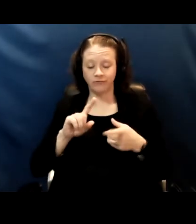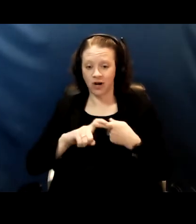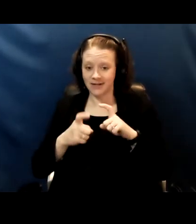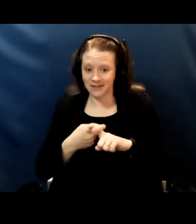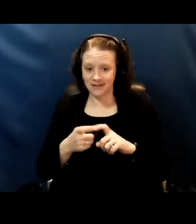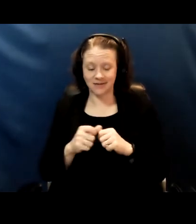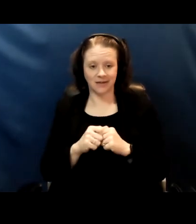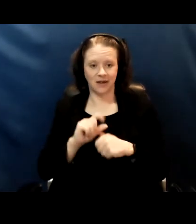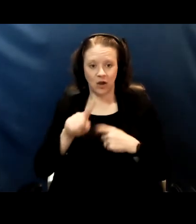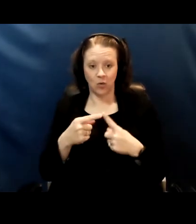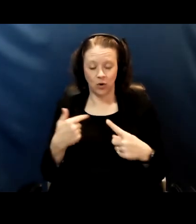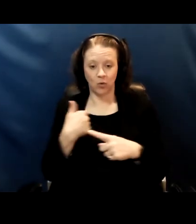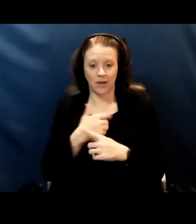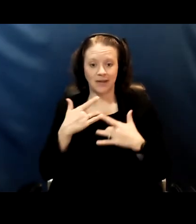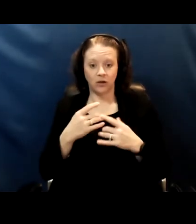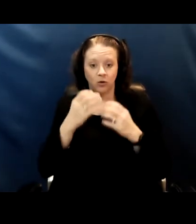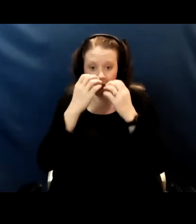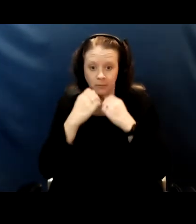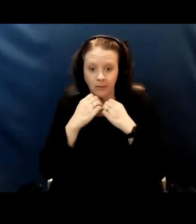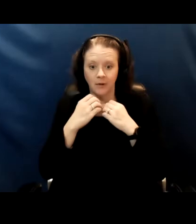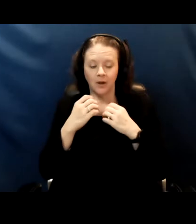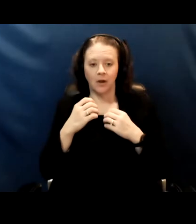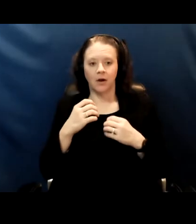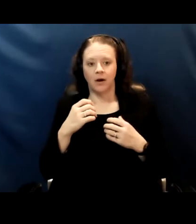where we do tend to take our mask down,